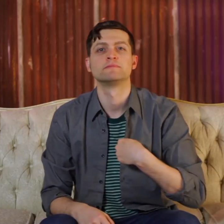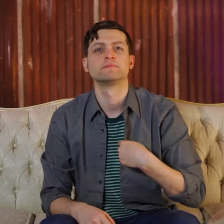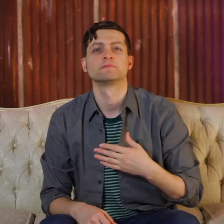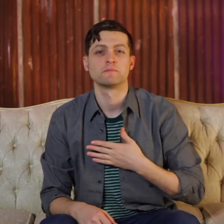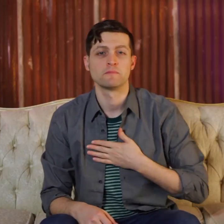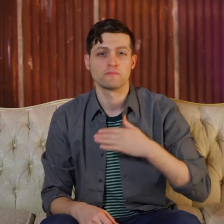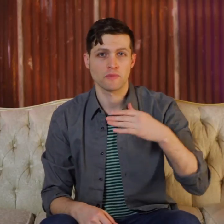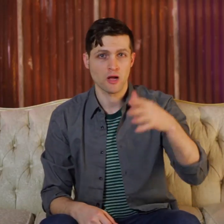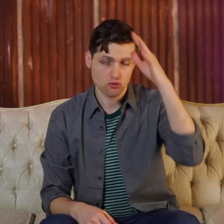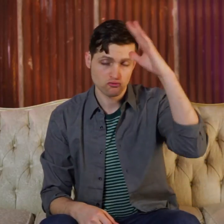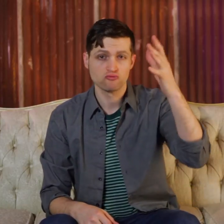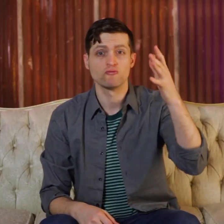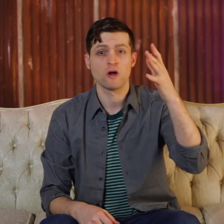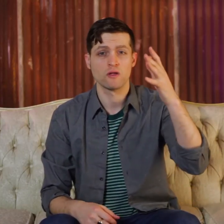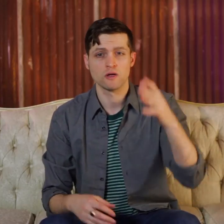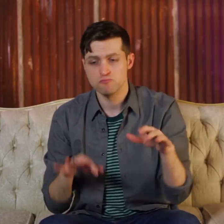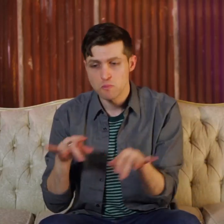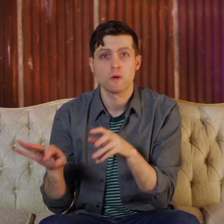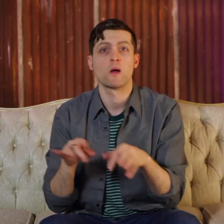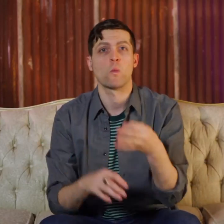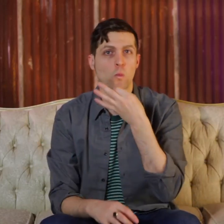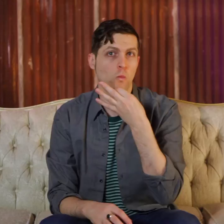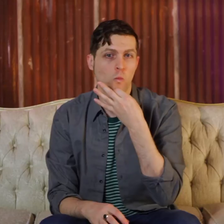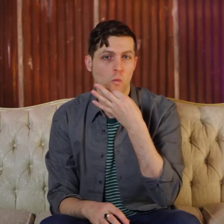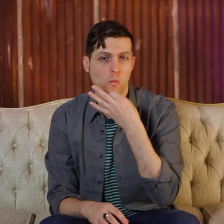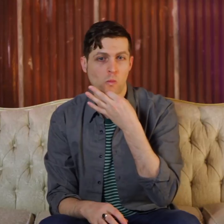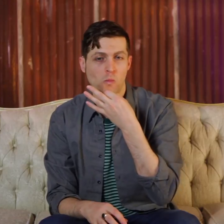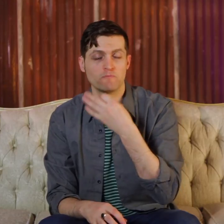My Grandfather was a skilled pianist...